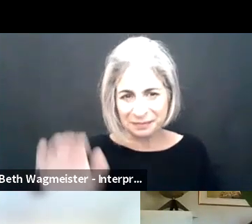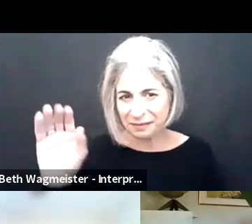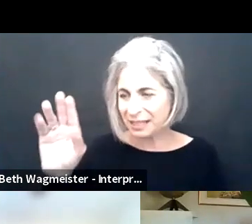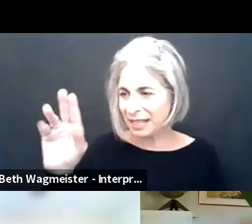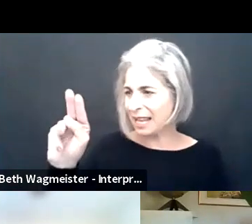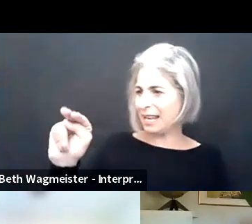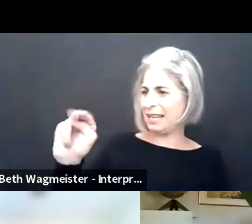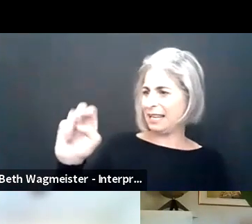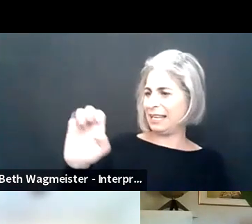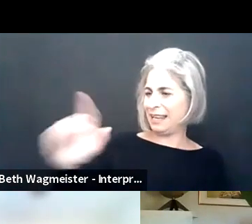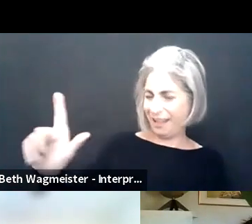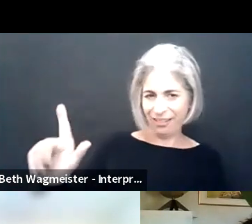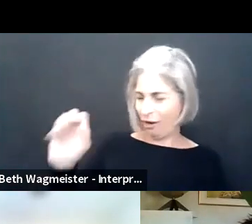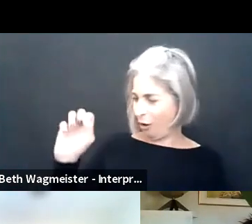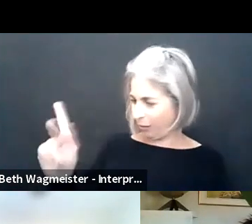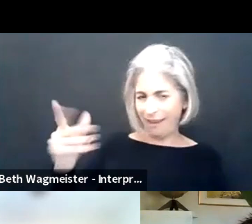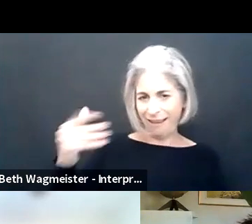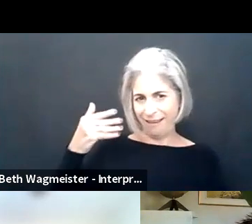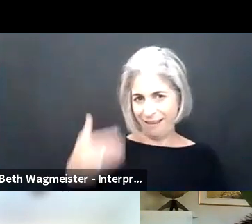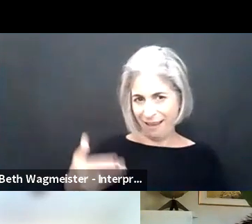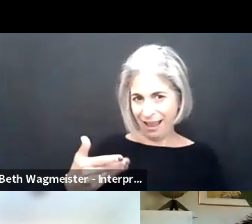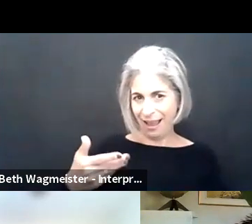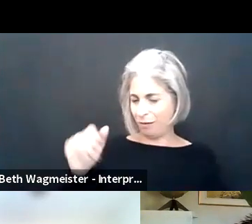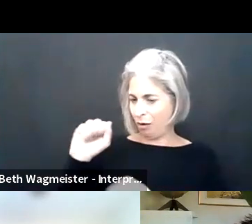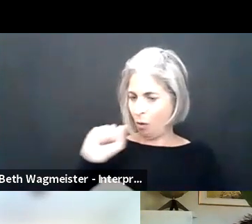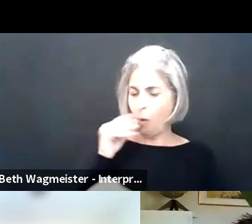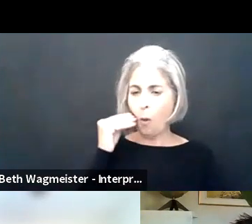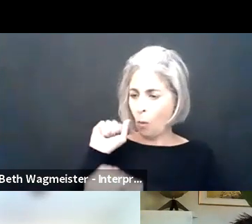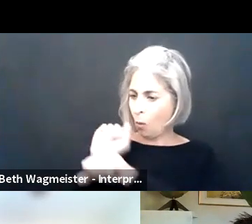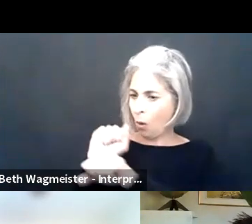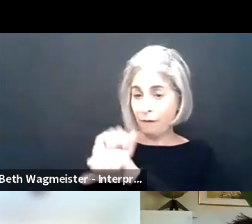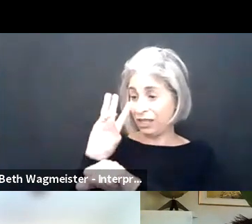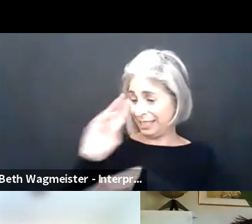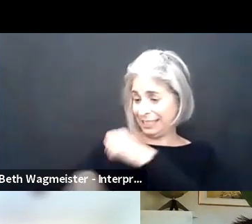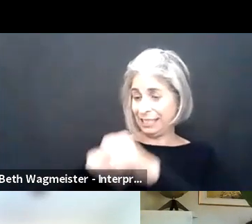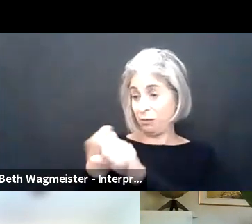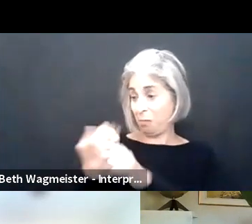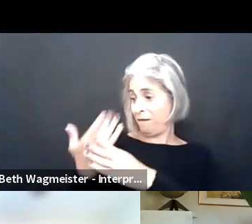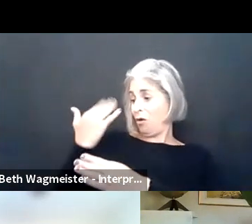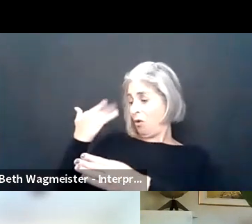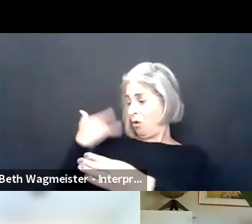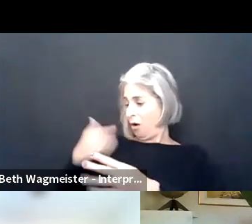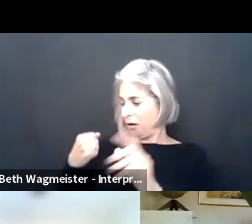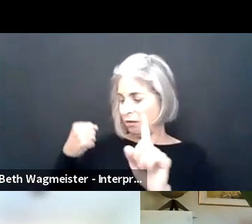Neil? Neil: I will, okay, so this is Neil.